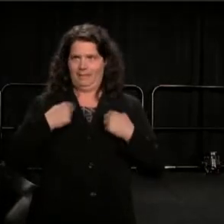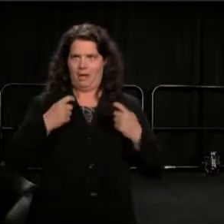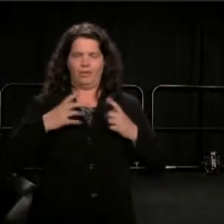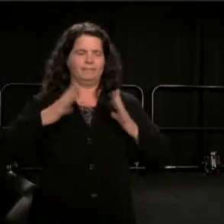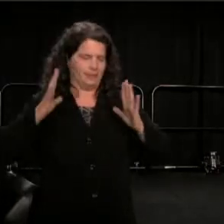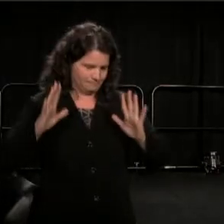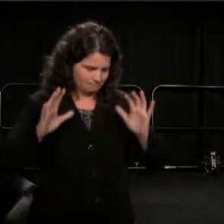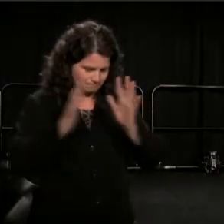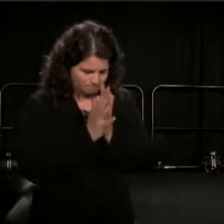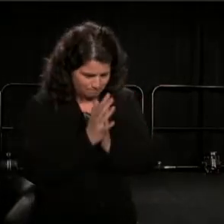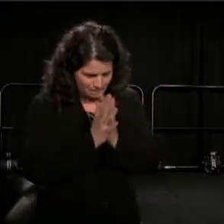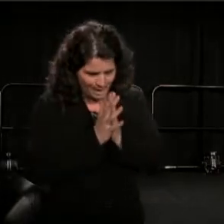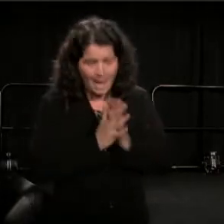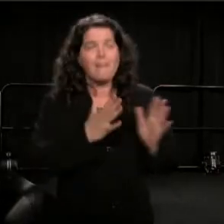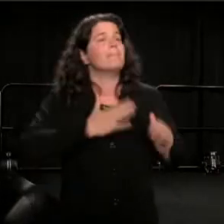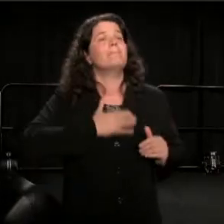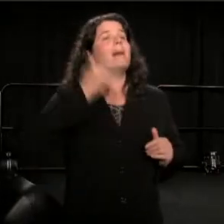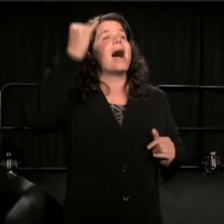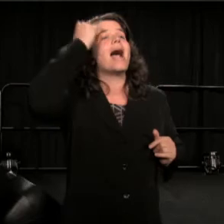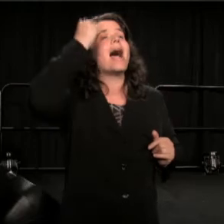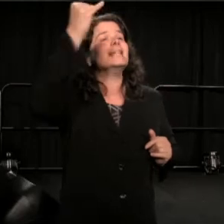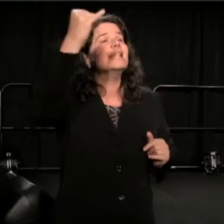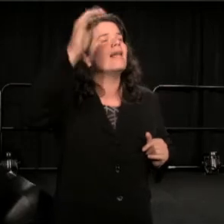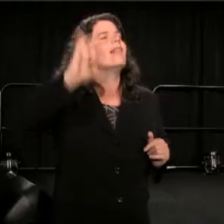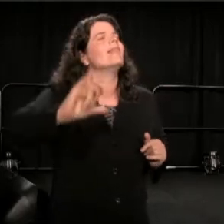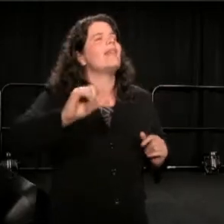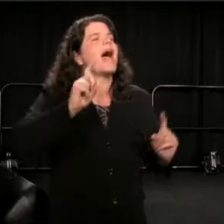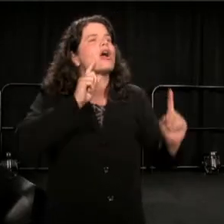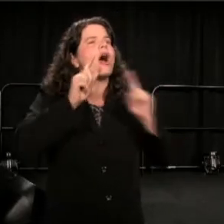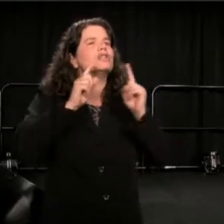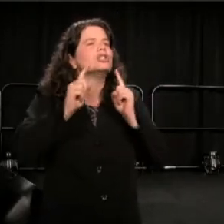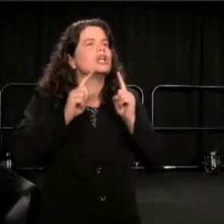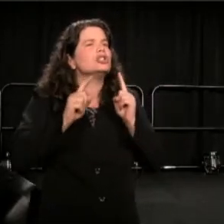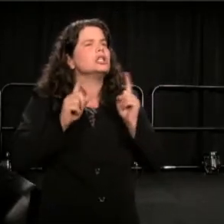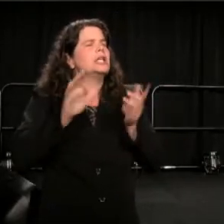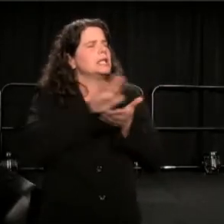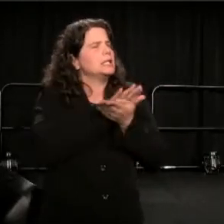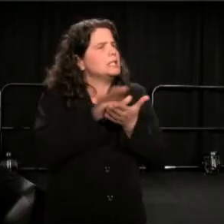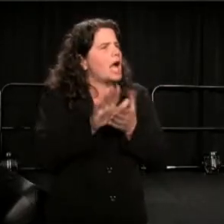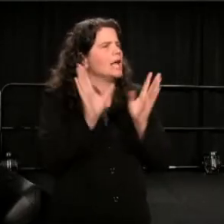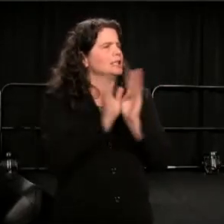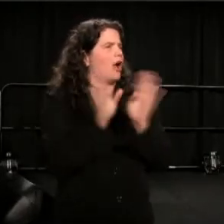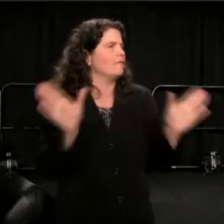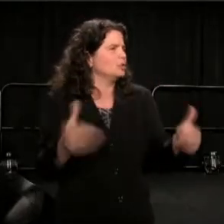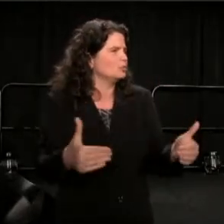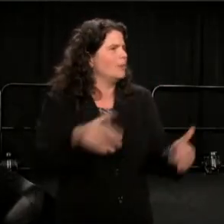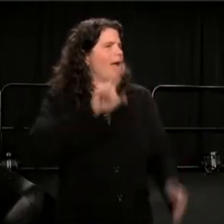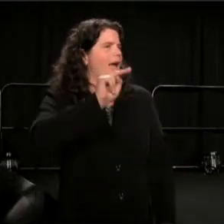that my idea, was to have that conversation in a very nice conference room in New York University,